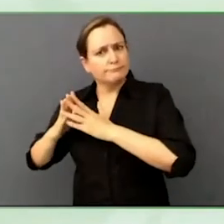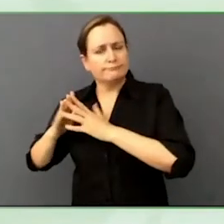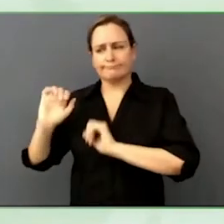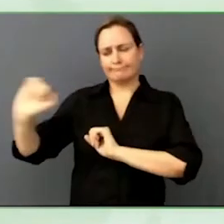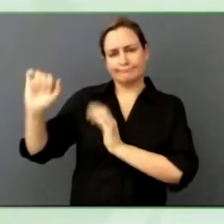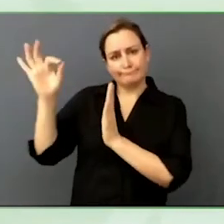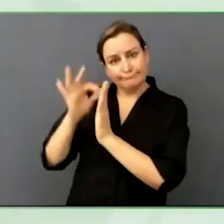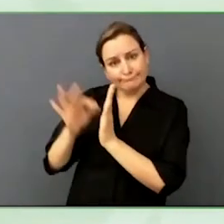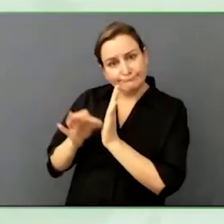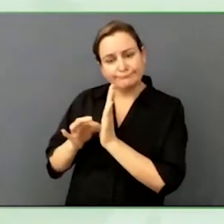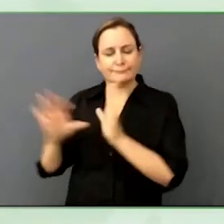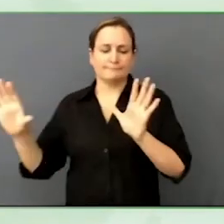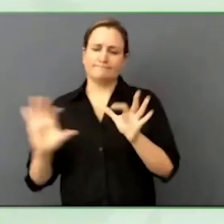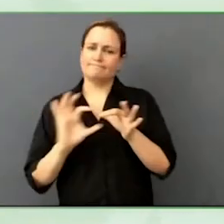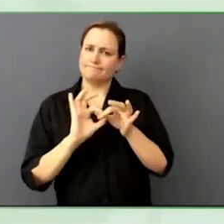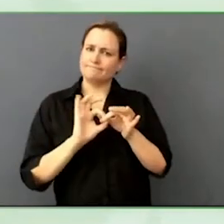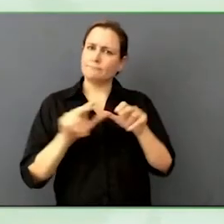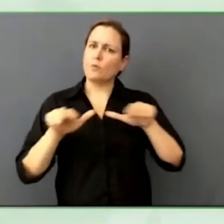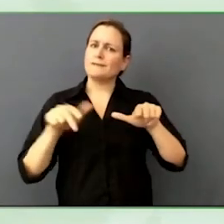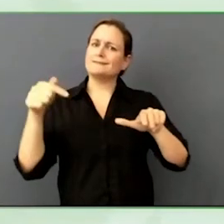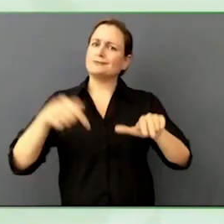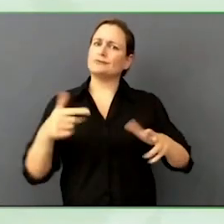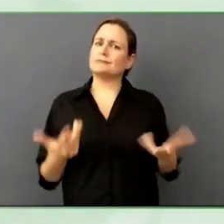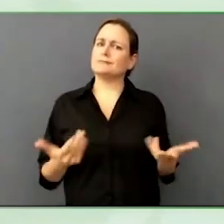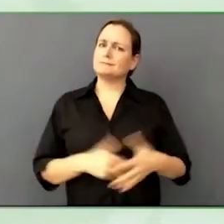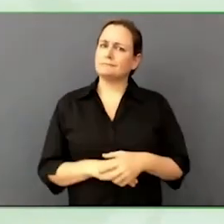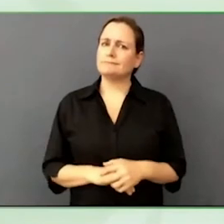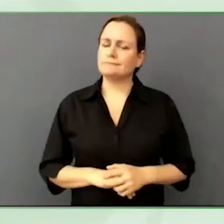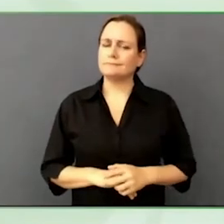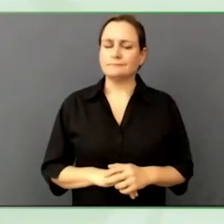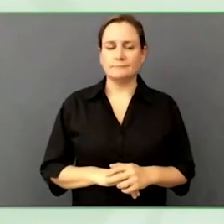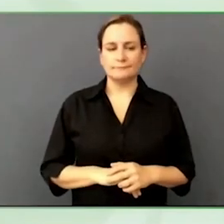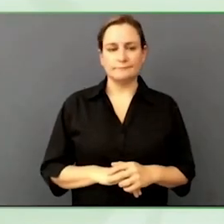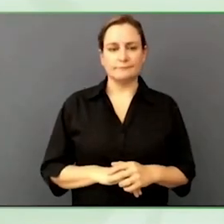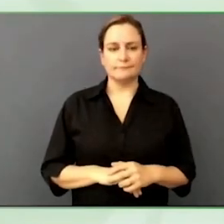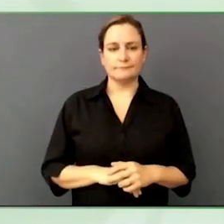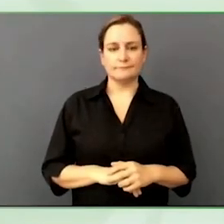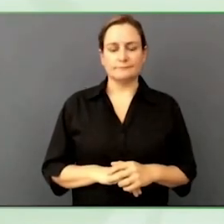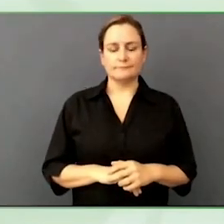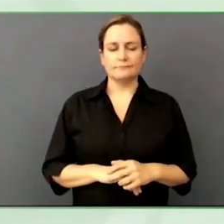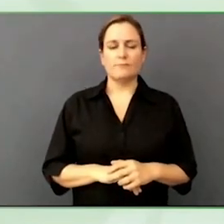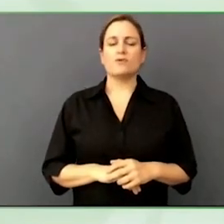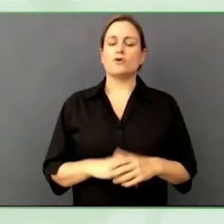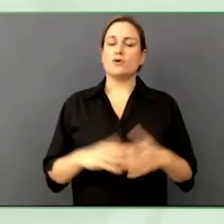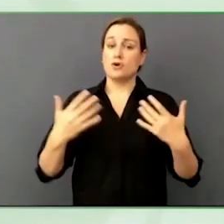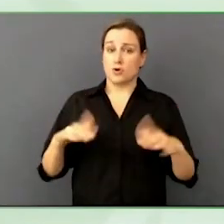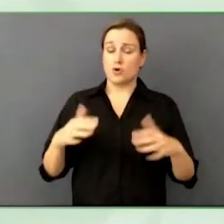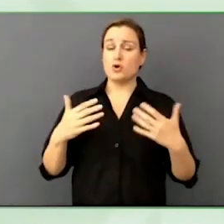What would you recommend to the many NGOs, international NGOs,